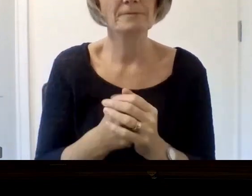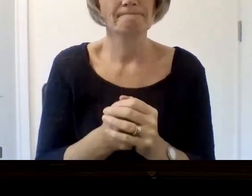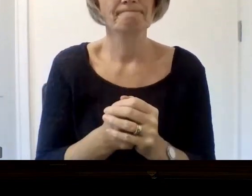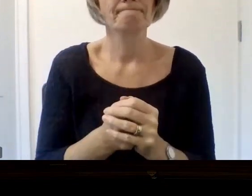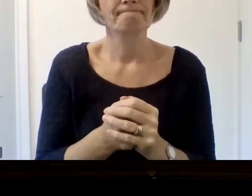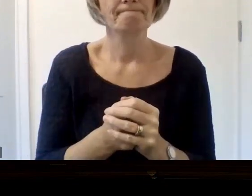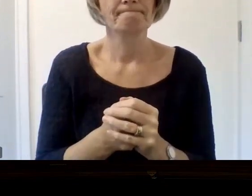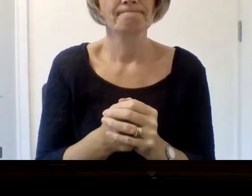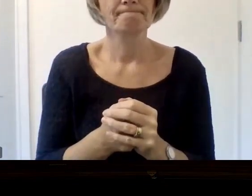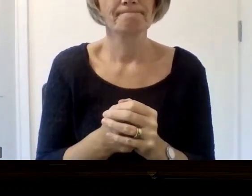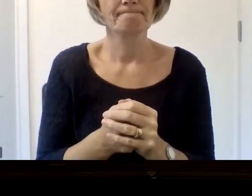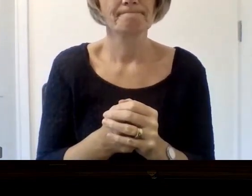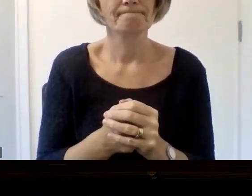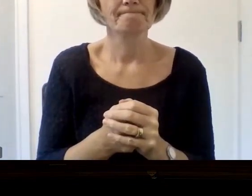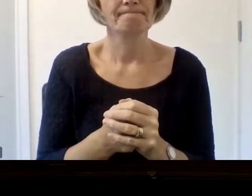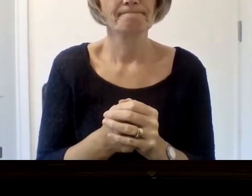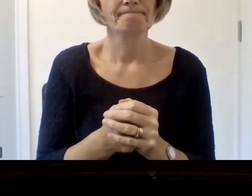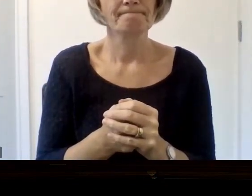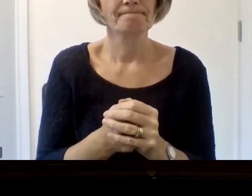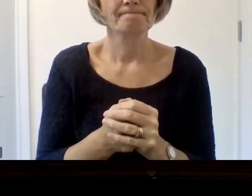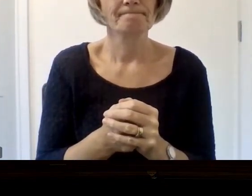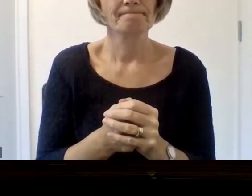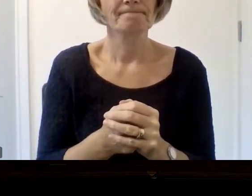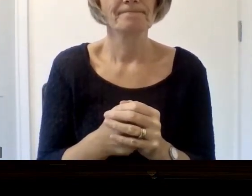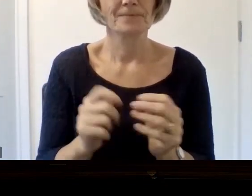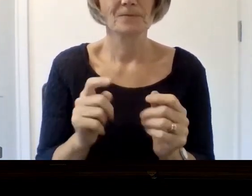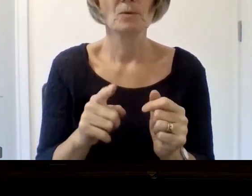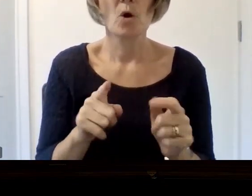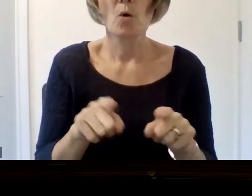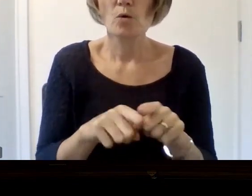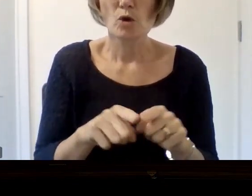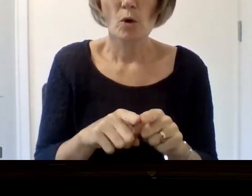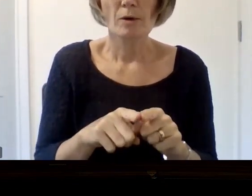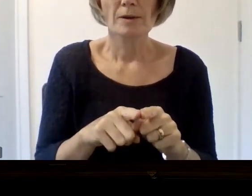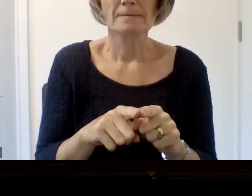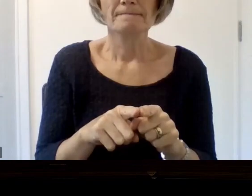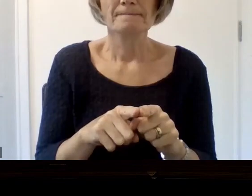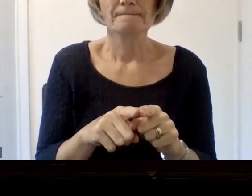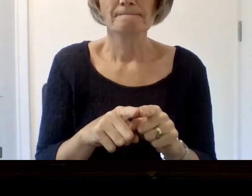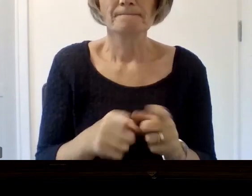about a bit too much but in that also she's to chair of the international social prescribing